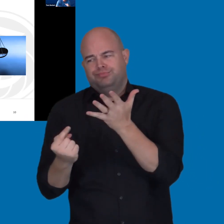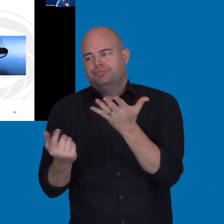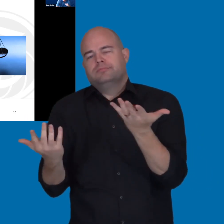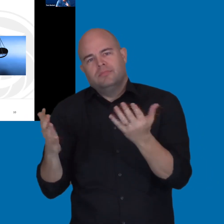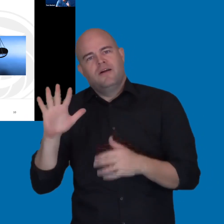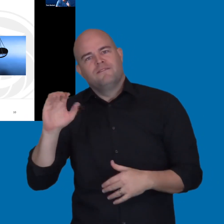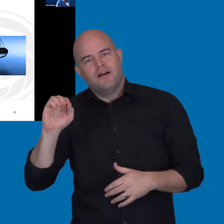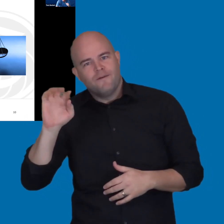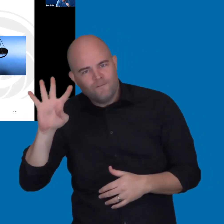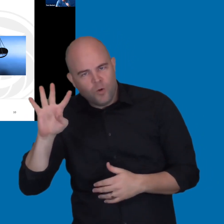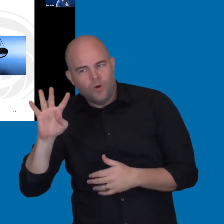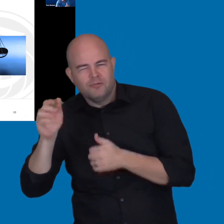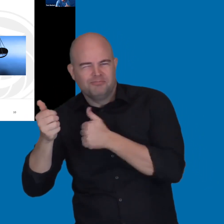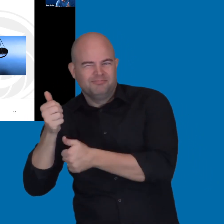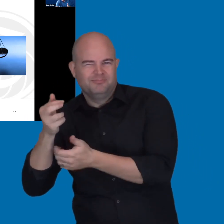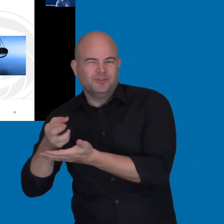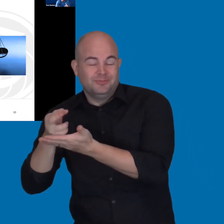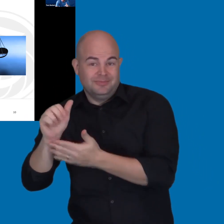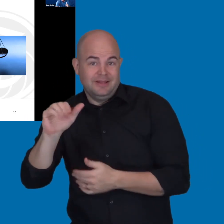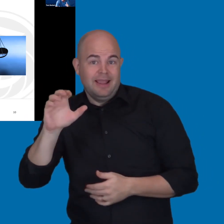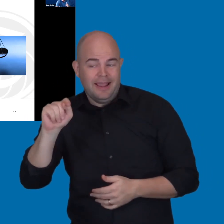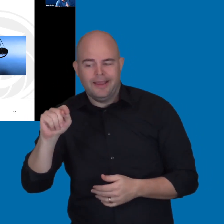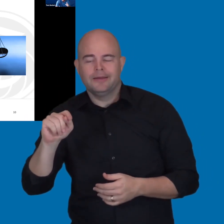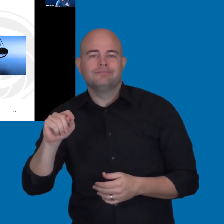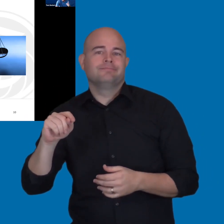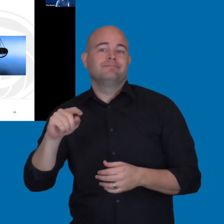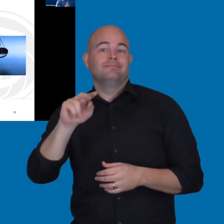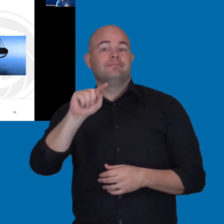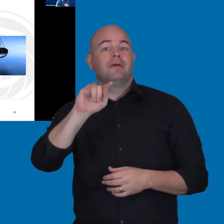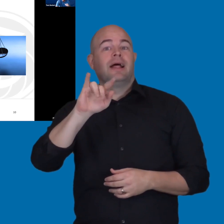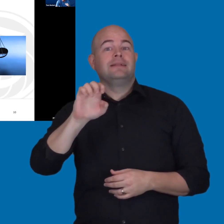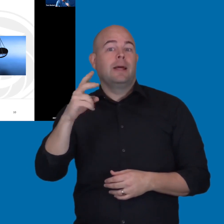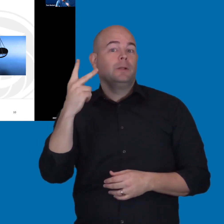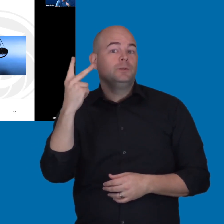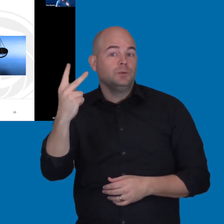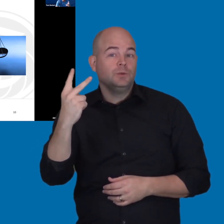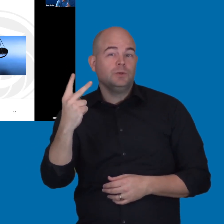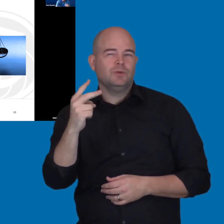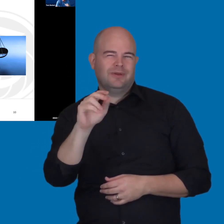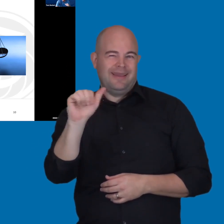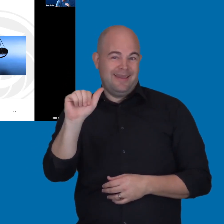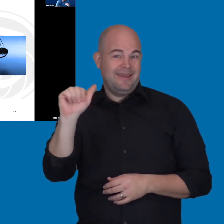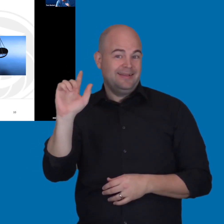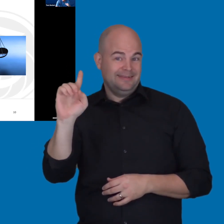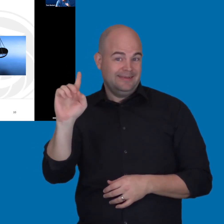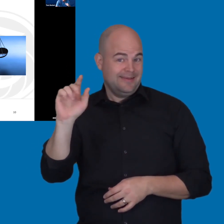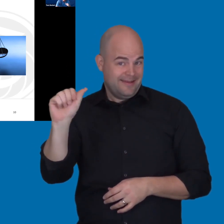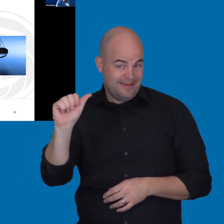such as Section 504 of the Rehabilitation Act. Title II of Americans with Disabilities Act.